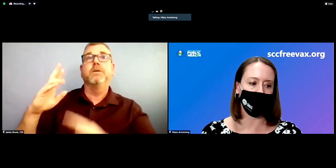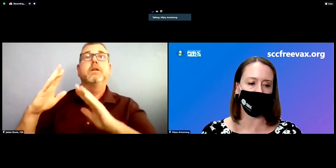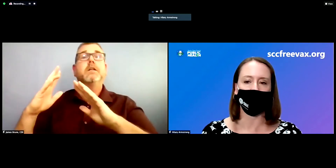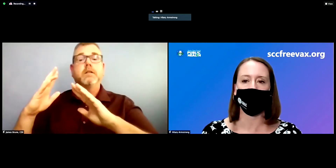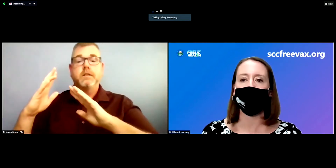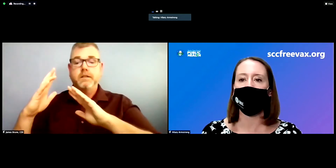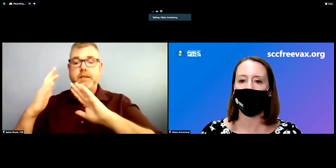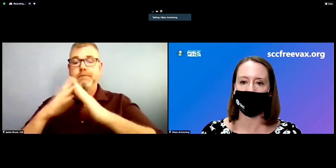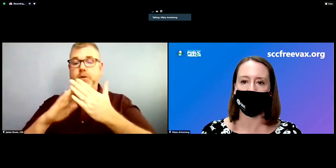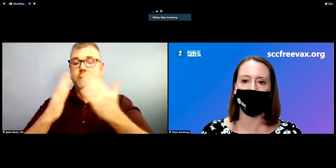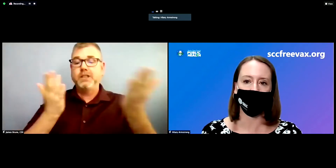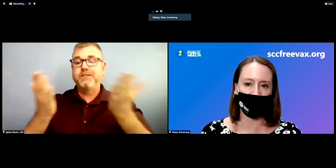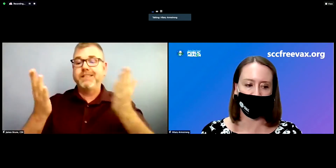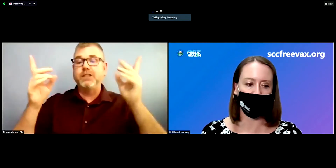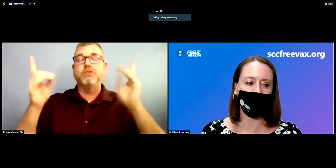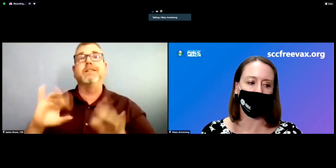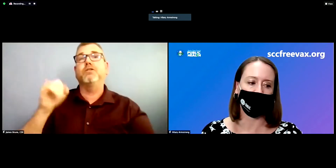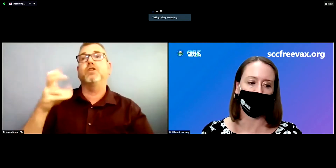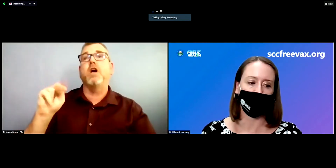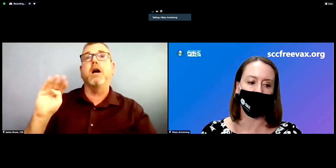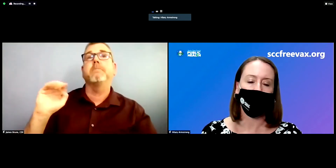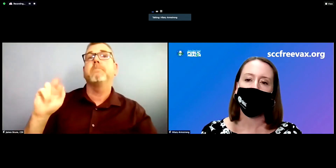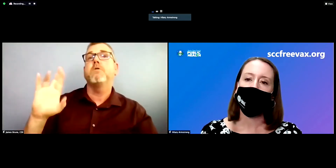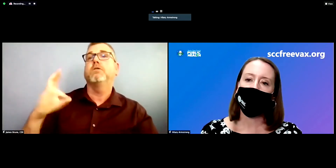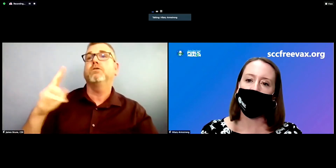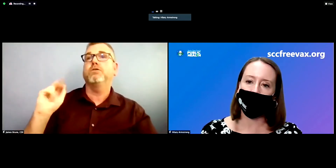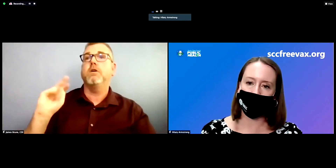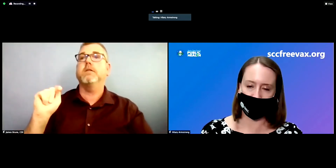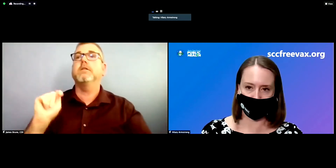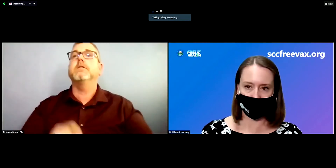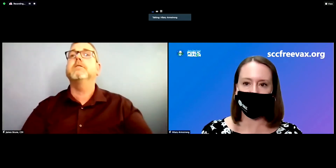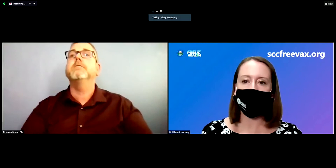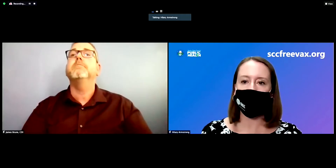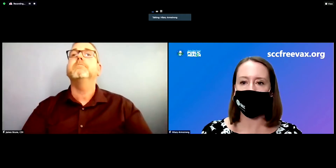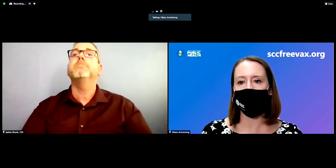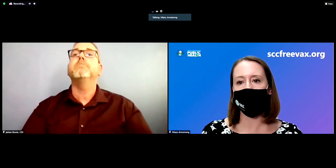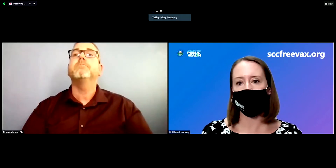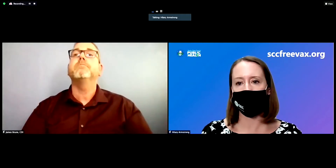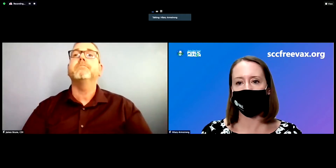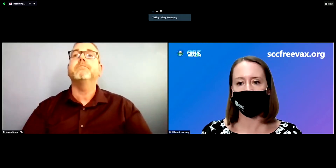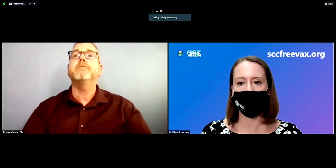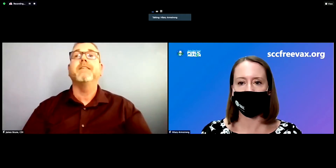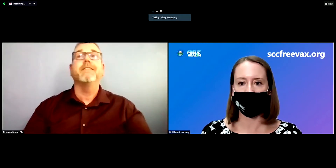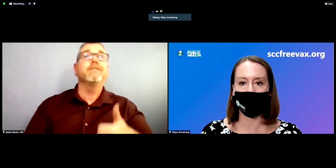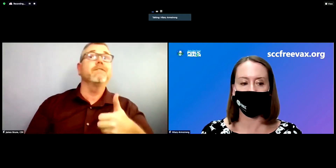portion of the media availability, followed by a question and answer period with our media.